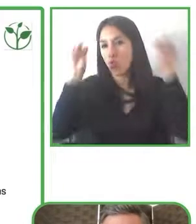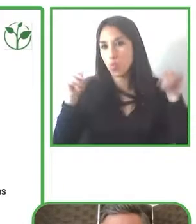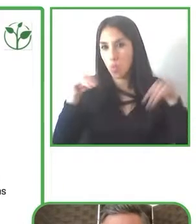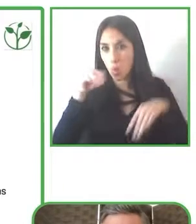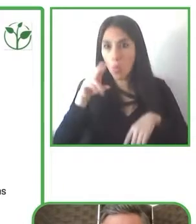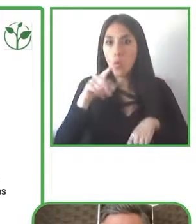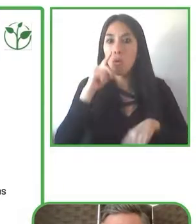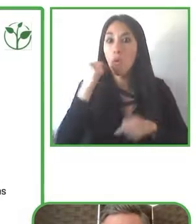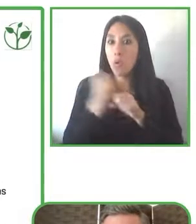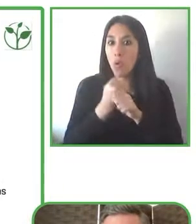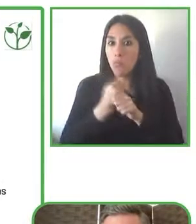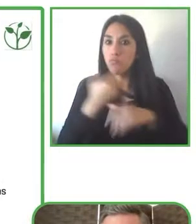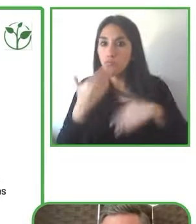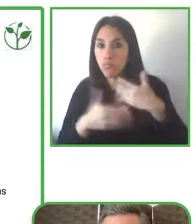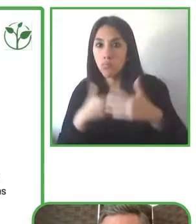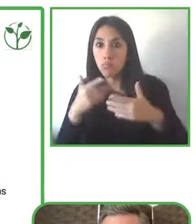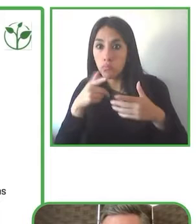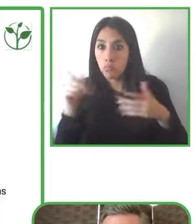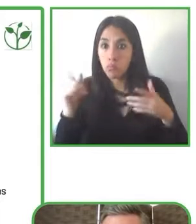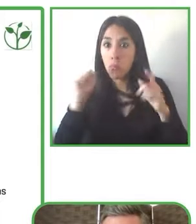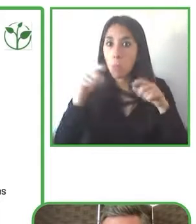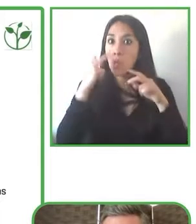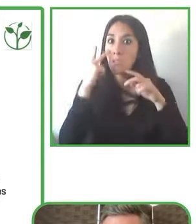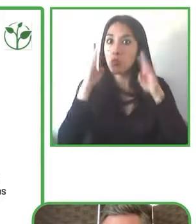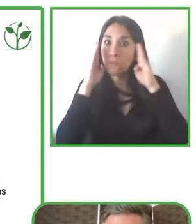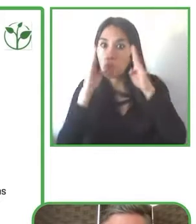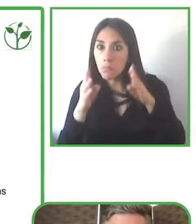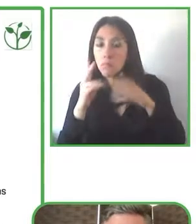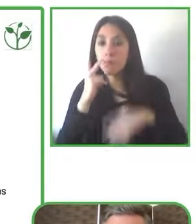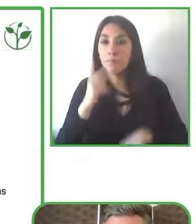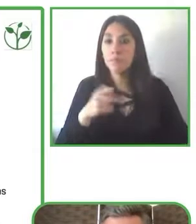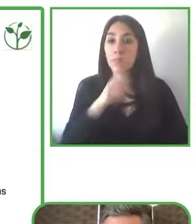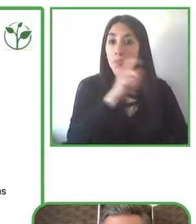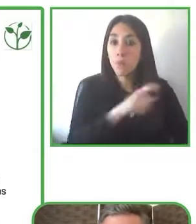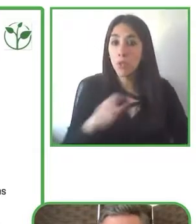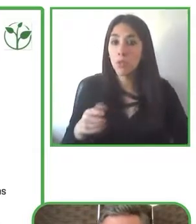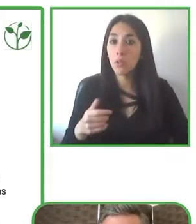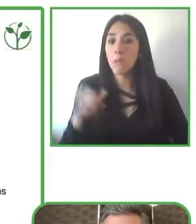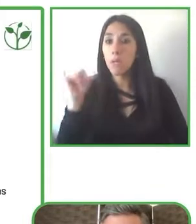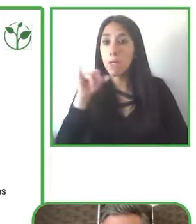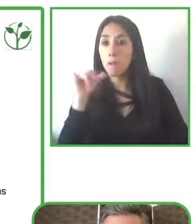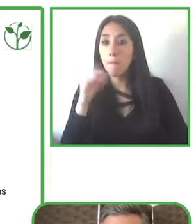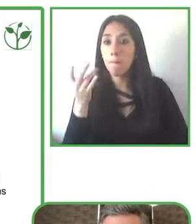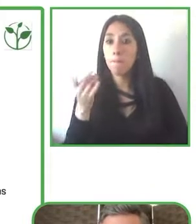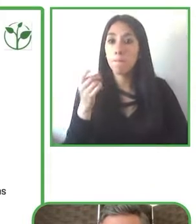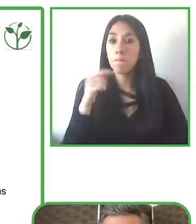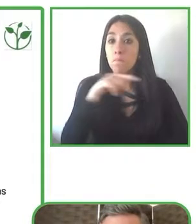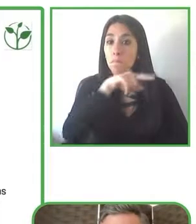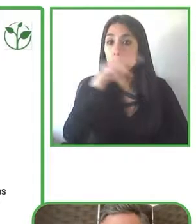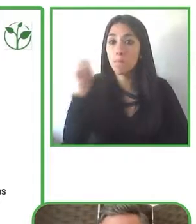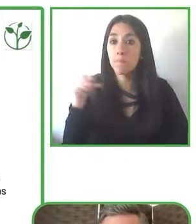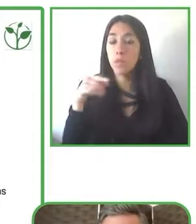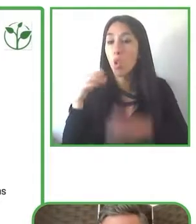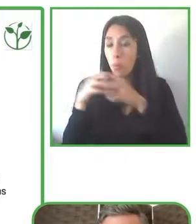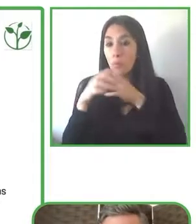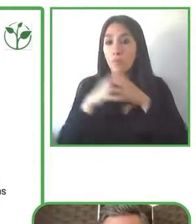to make sure that you're doing things properly those are the three big pillars to remember from this conversation.